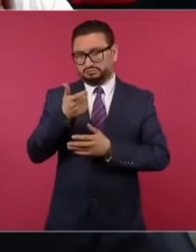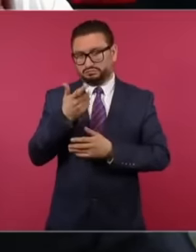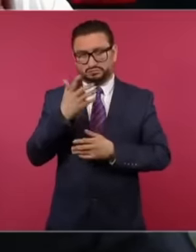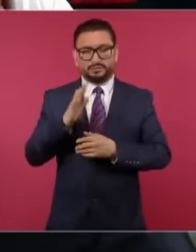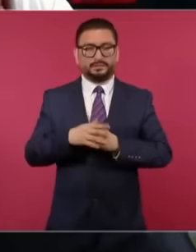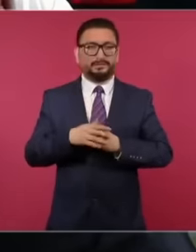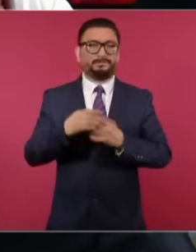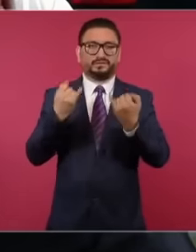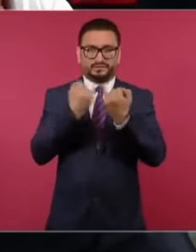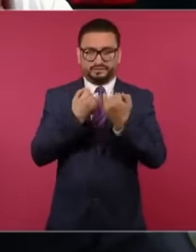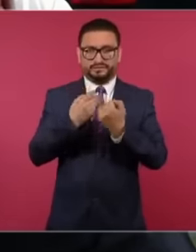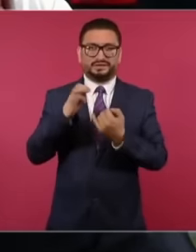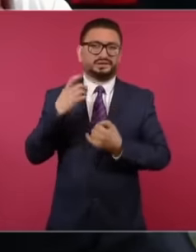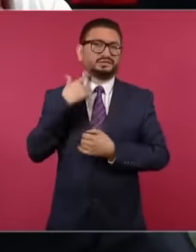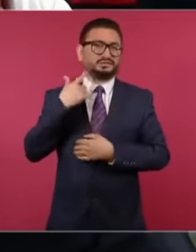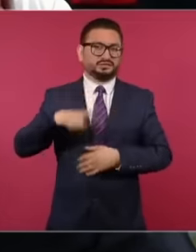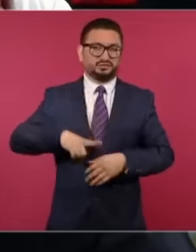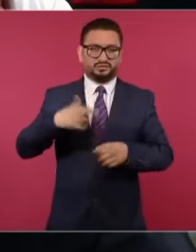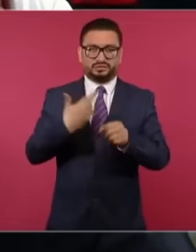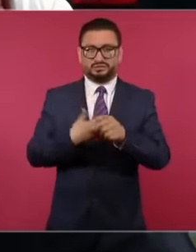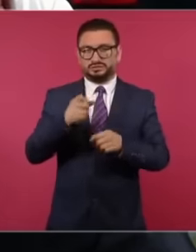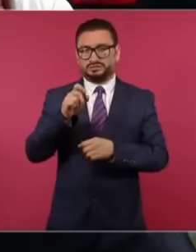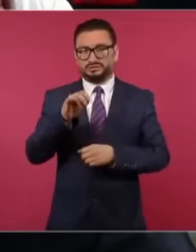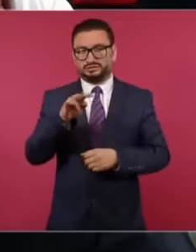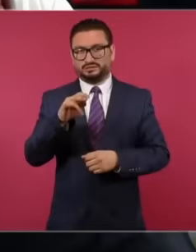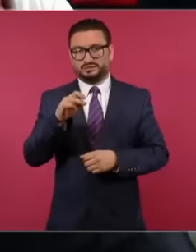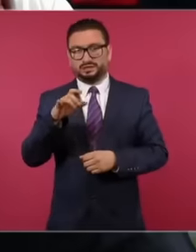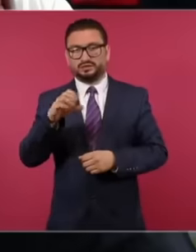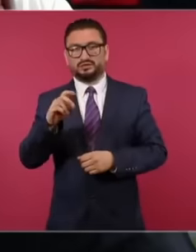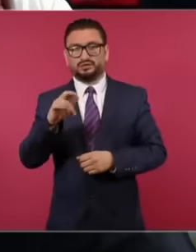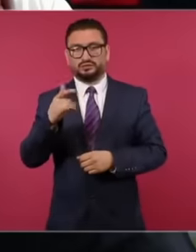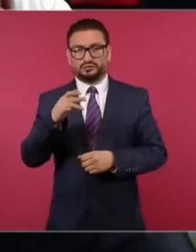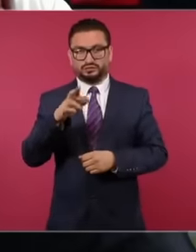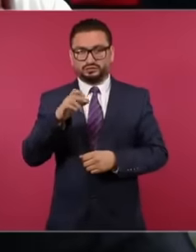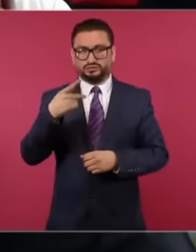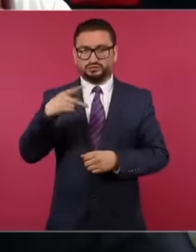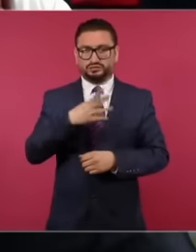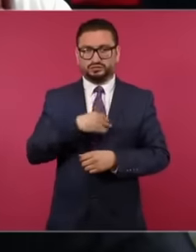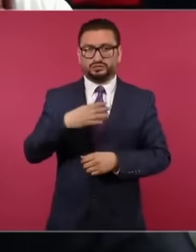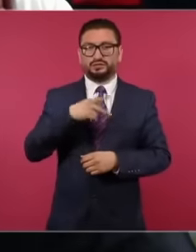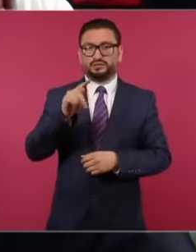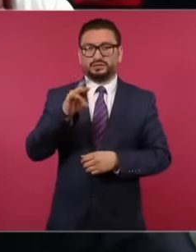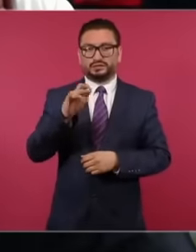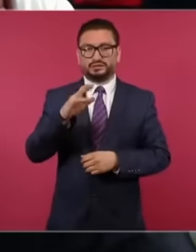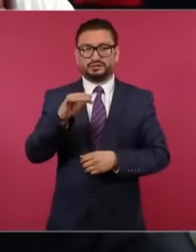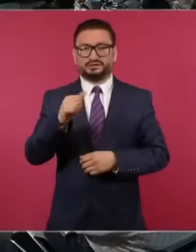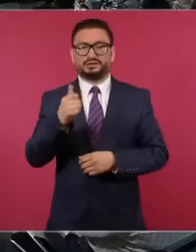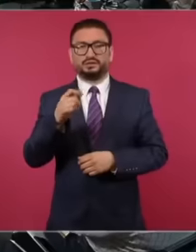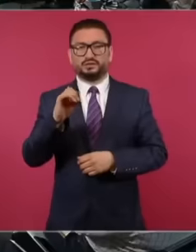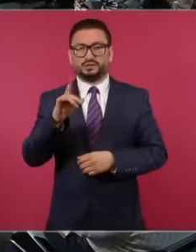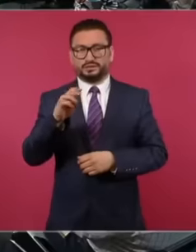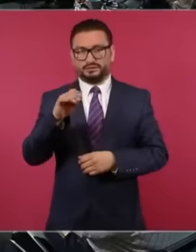the former governor Silvano Aureoles and one of the sons of Patricia Olamendi and Miguel Alonso Raya